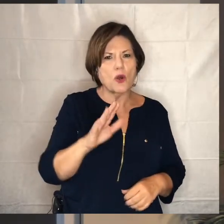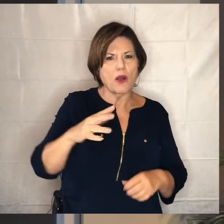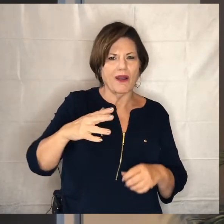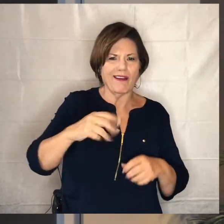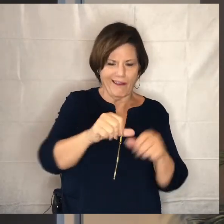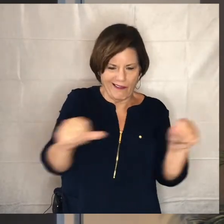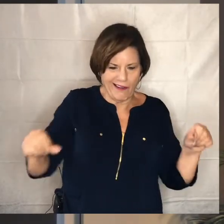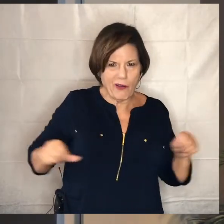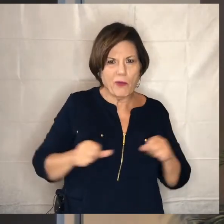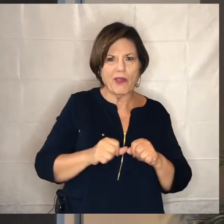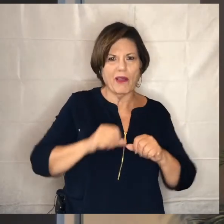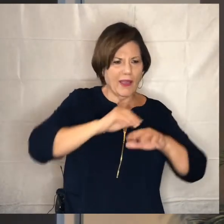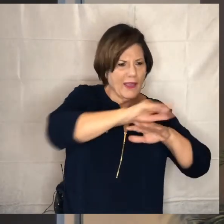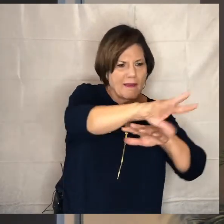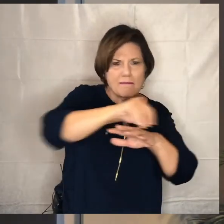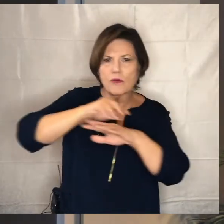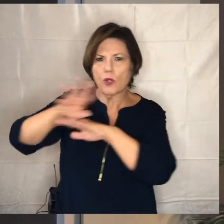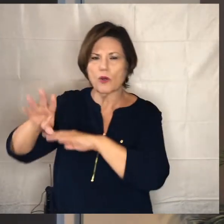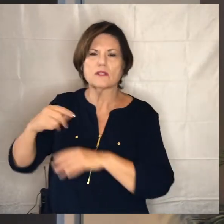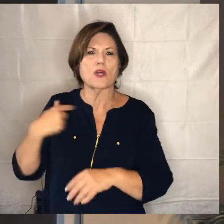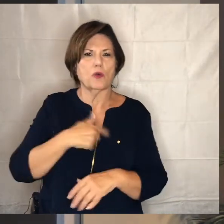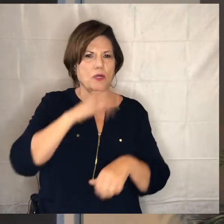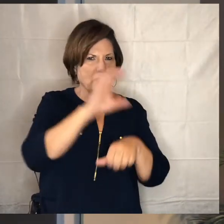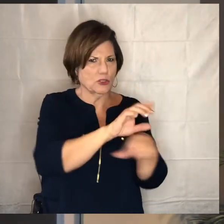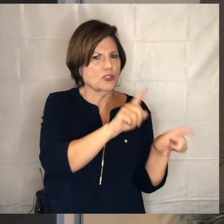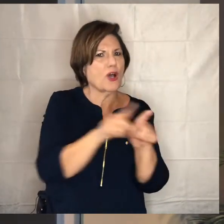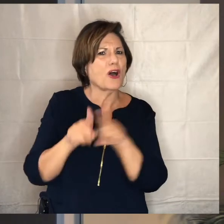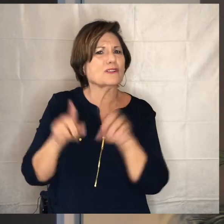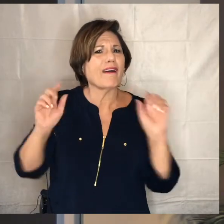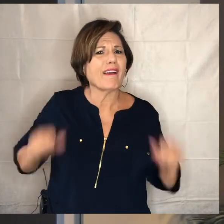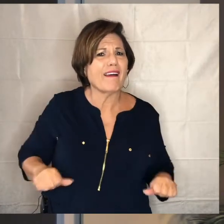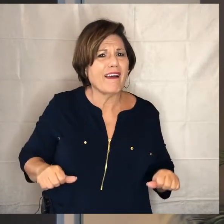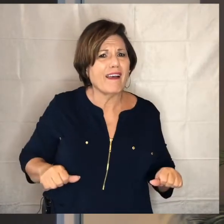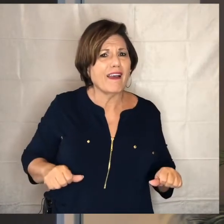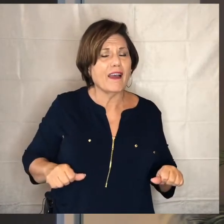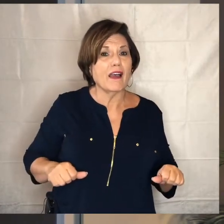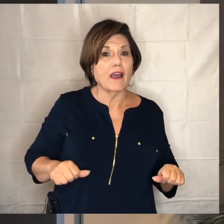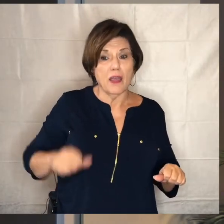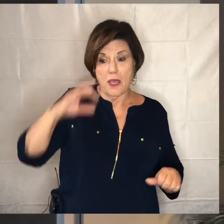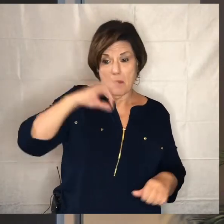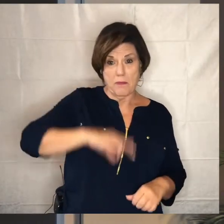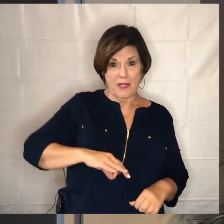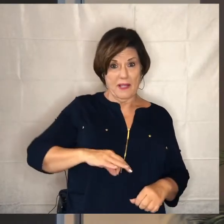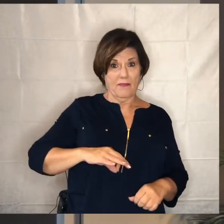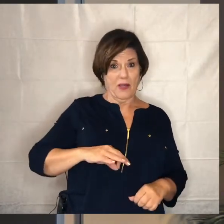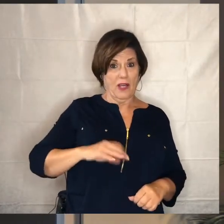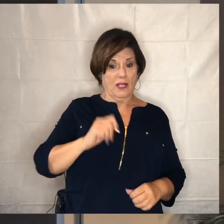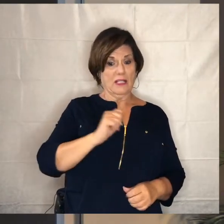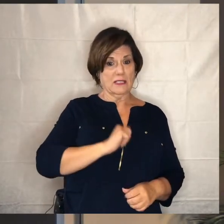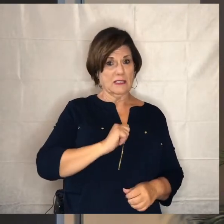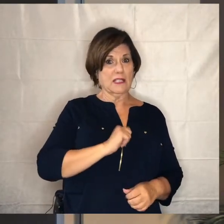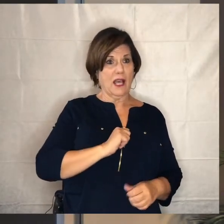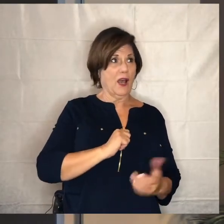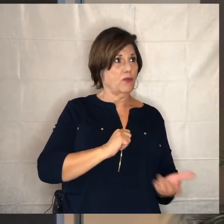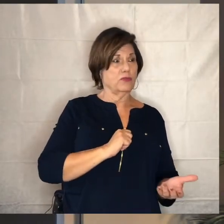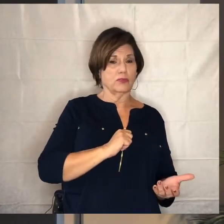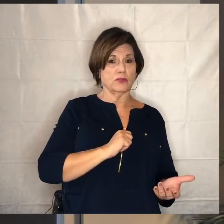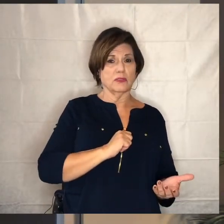influence and how we as a church can do that as well it's not for the benefit of our own little fiefdom or our own little kingdom